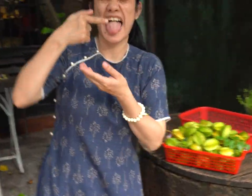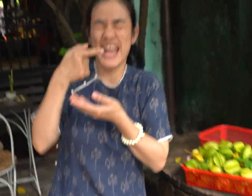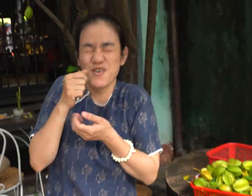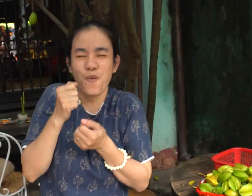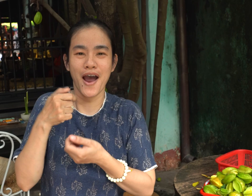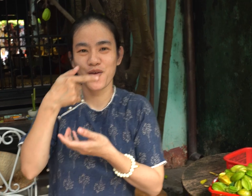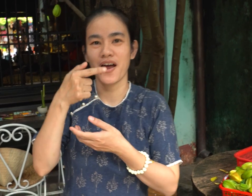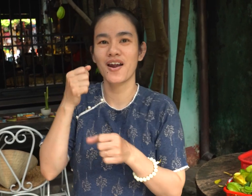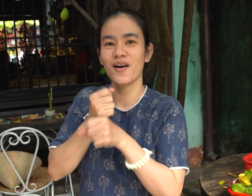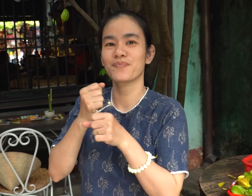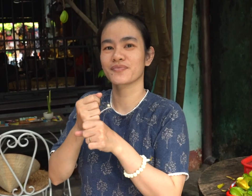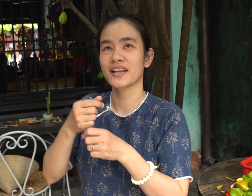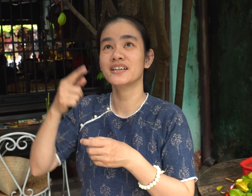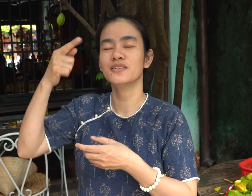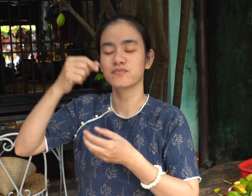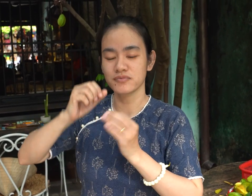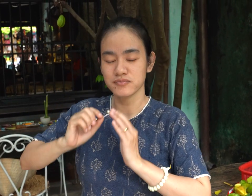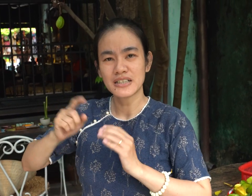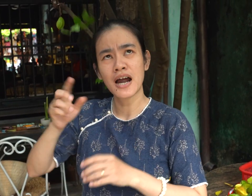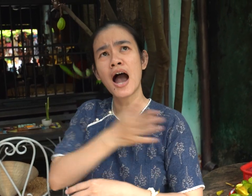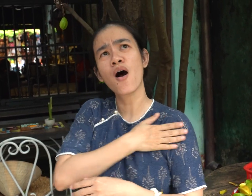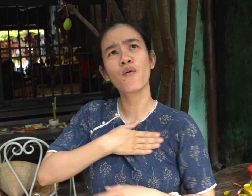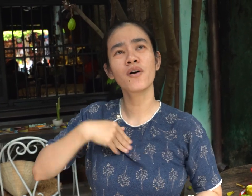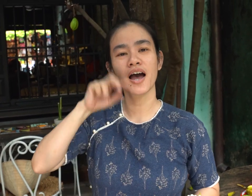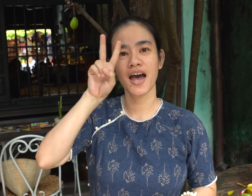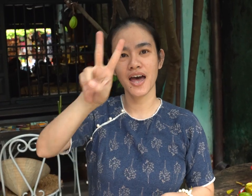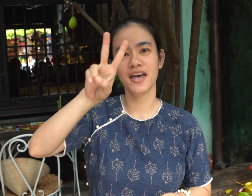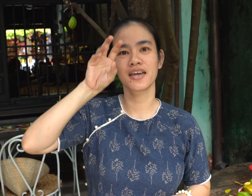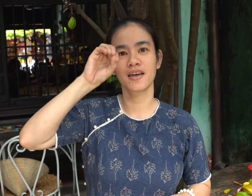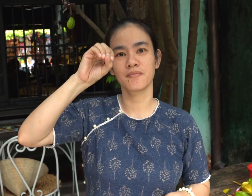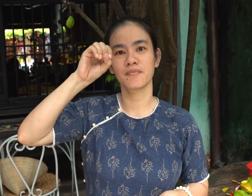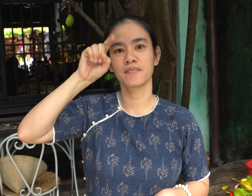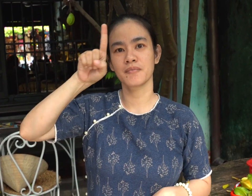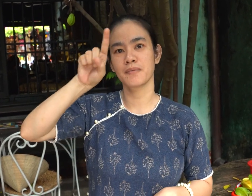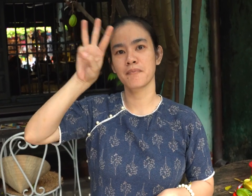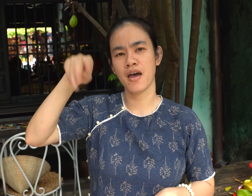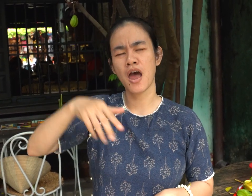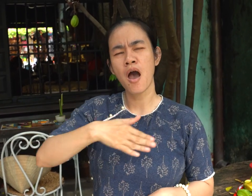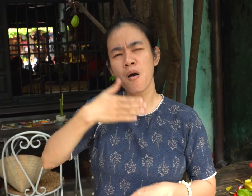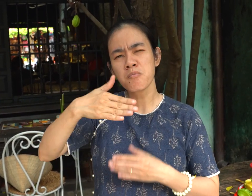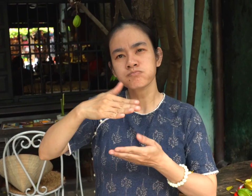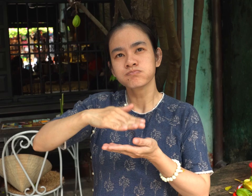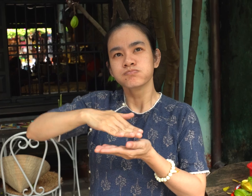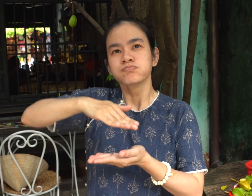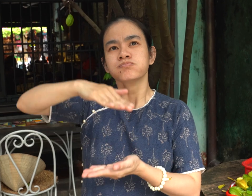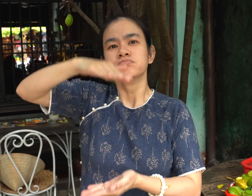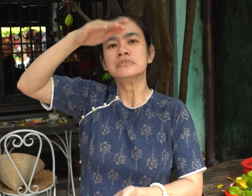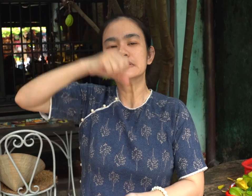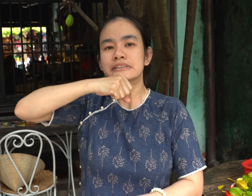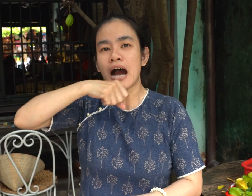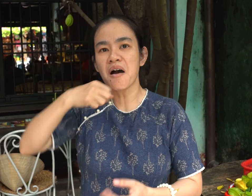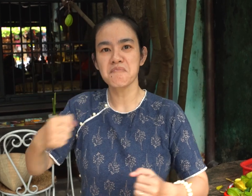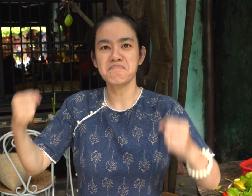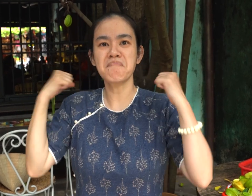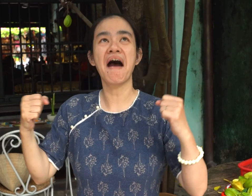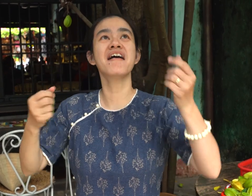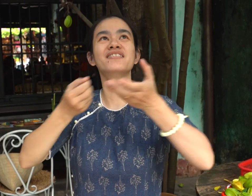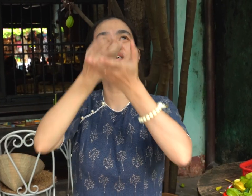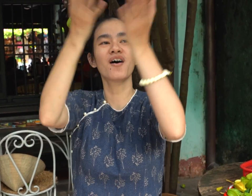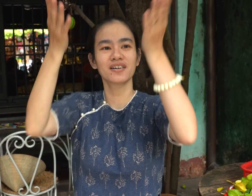Carambola, also known as Starfruit (Khế) We planted it here in 2013. It has grown so fast.